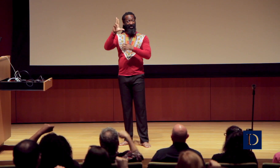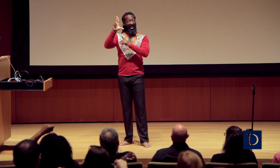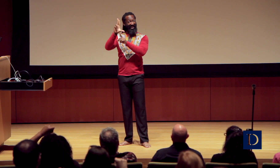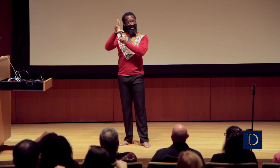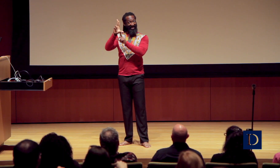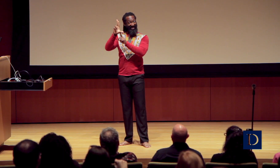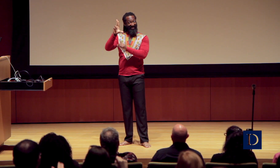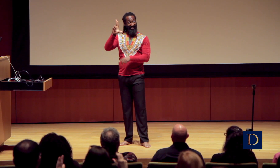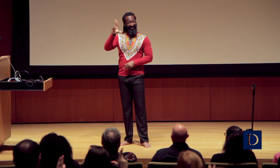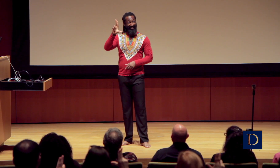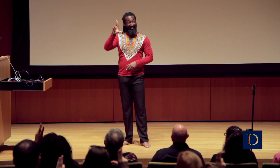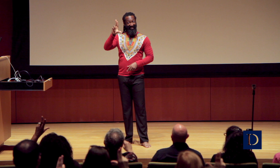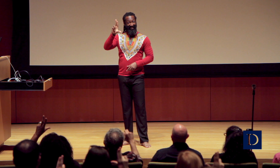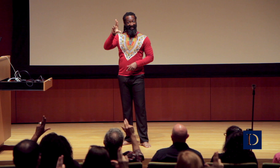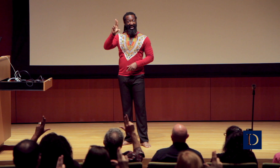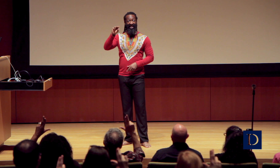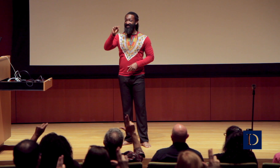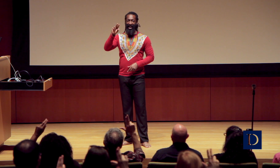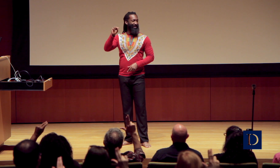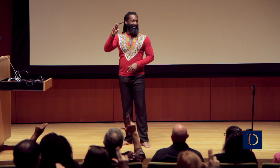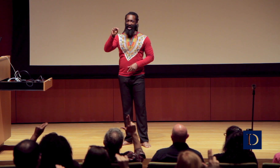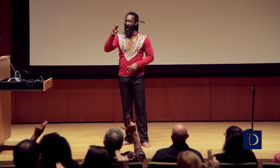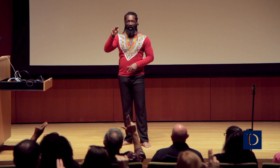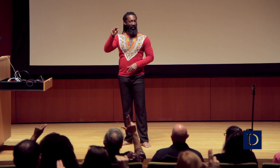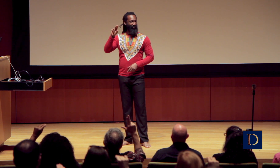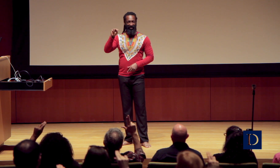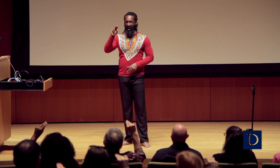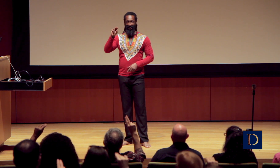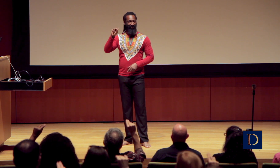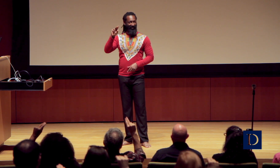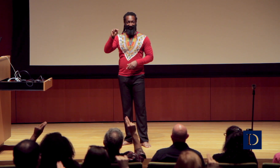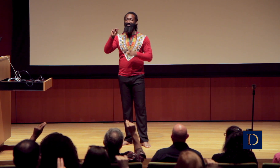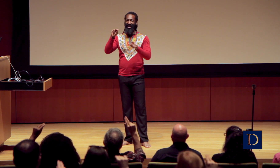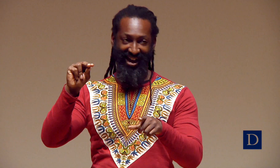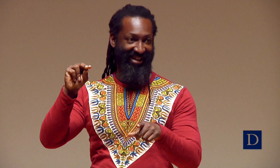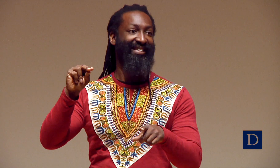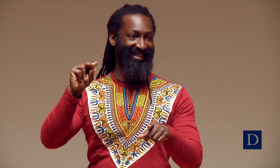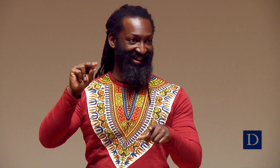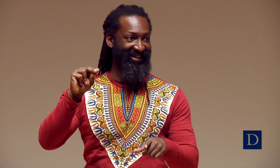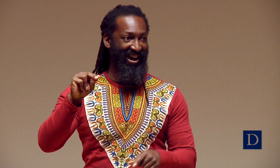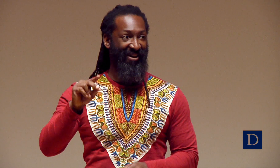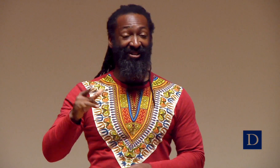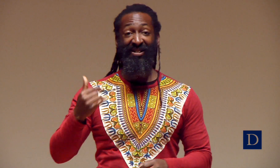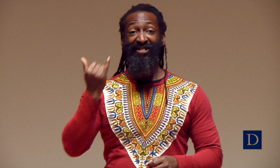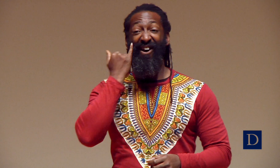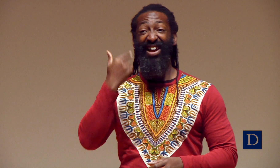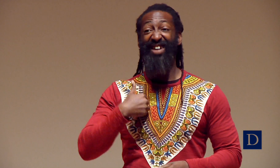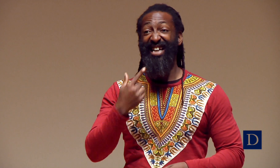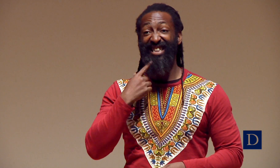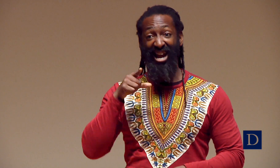Put your and out like this, do that. That means no. Right.